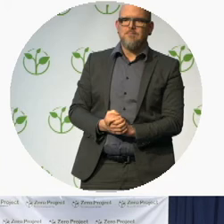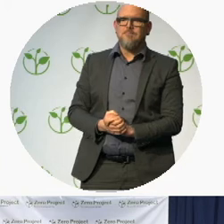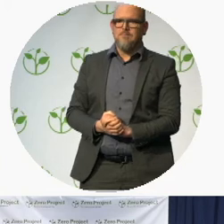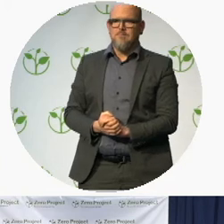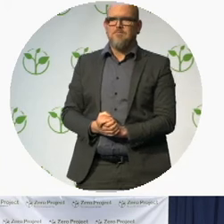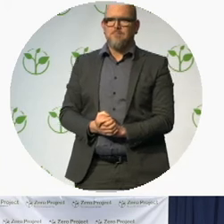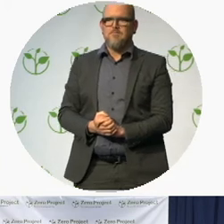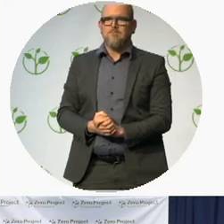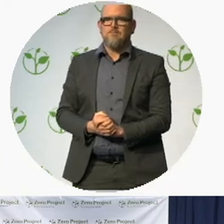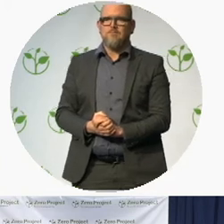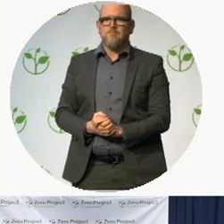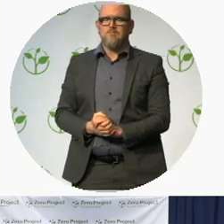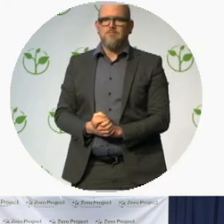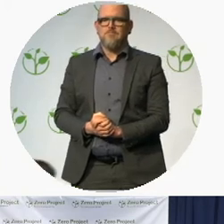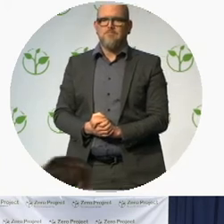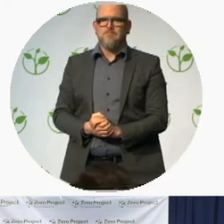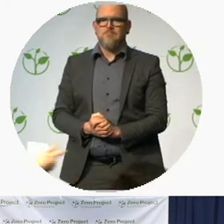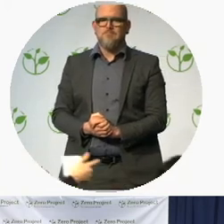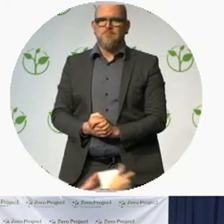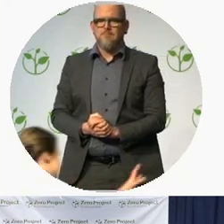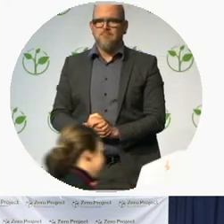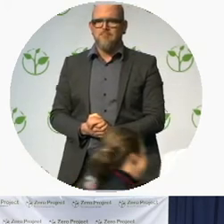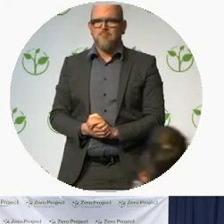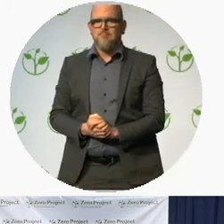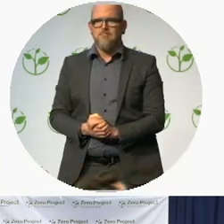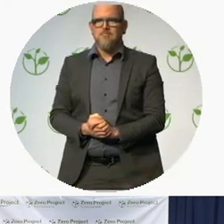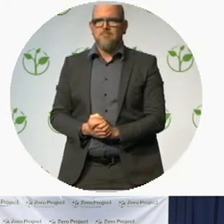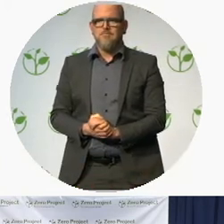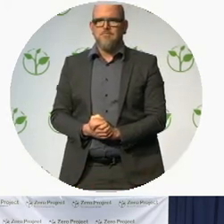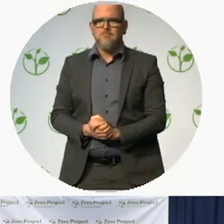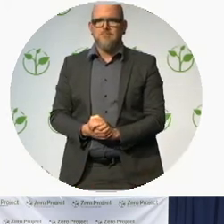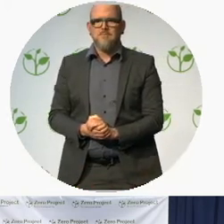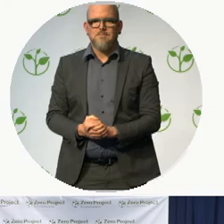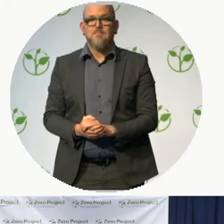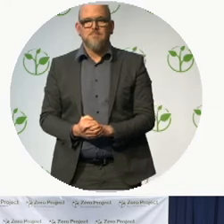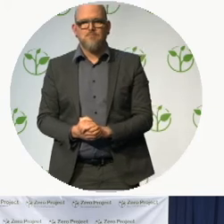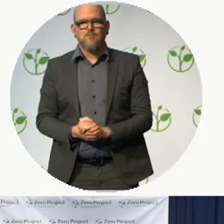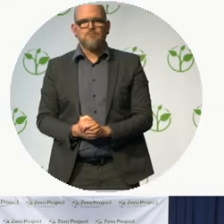Congratulations to the Lebanese Physical Handicapped Union from Lebanon.